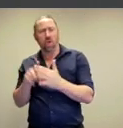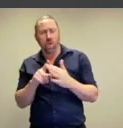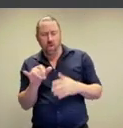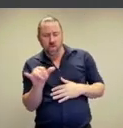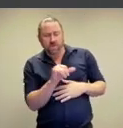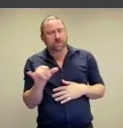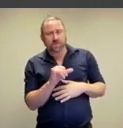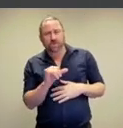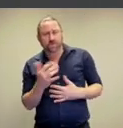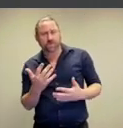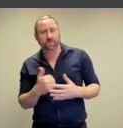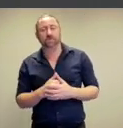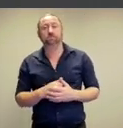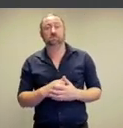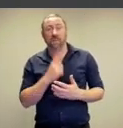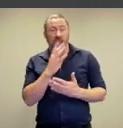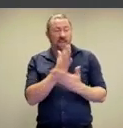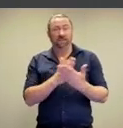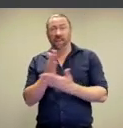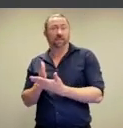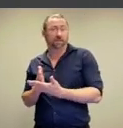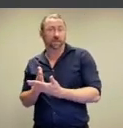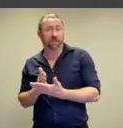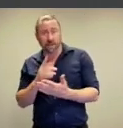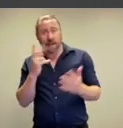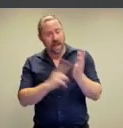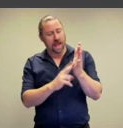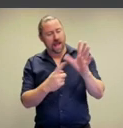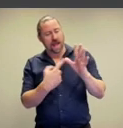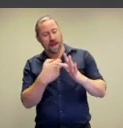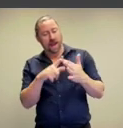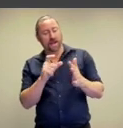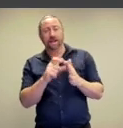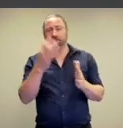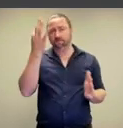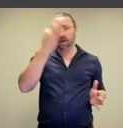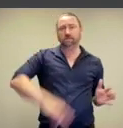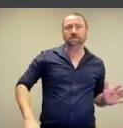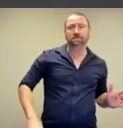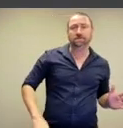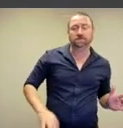Oh good results here! So almost half of us have said that they're